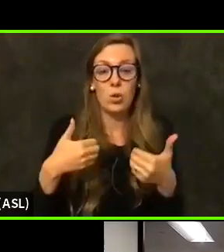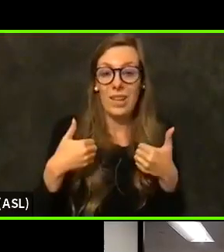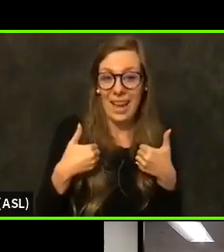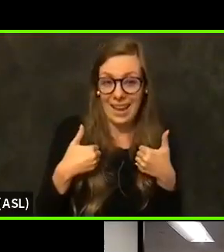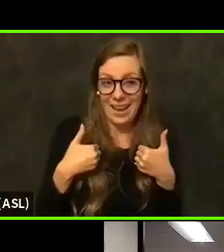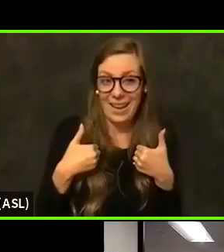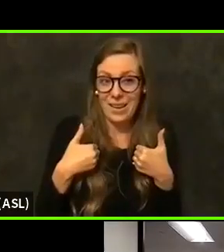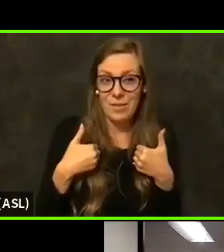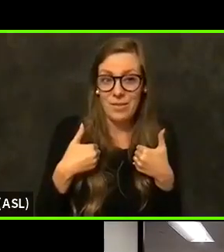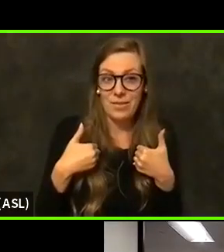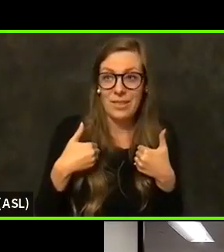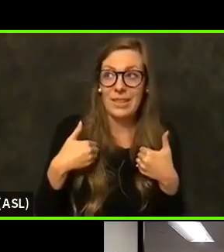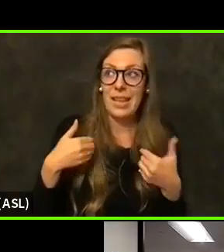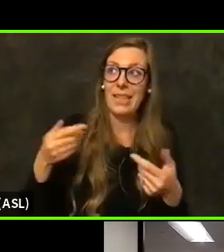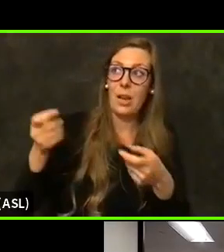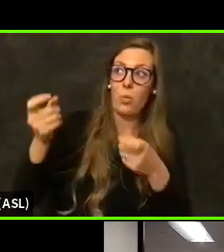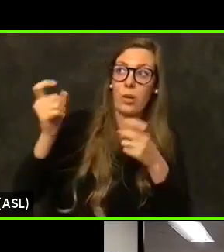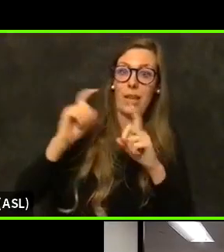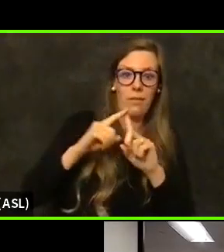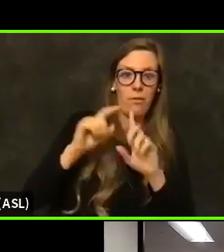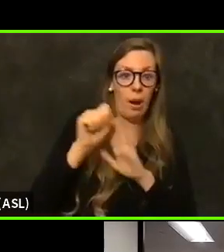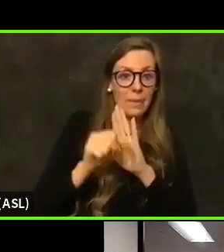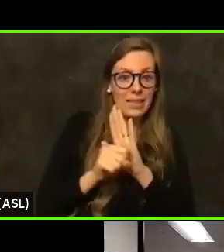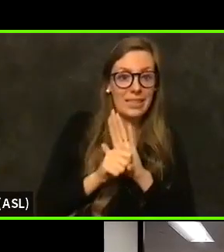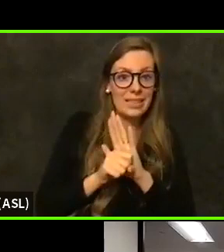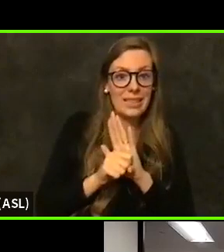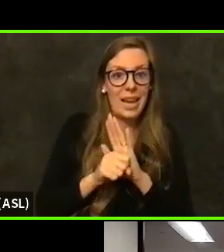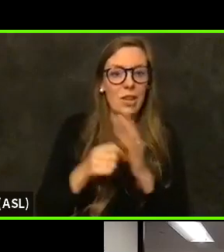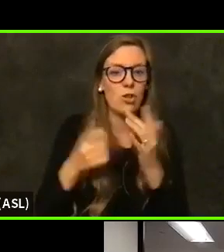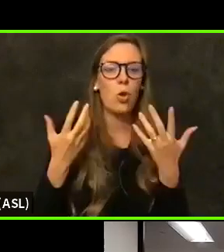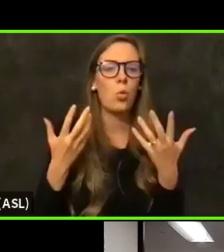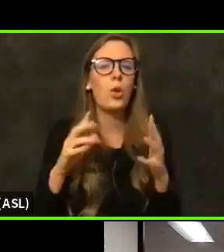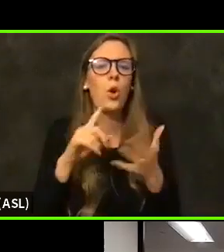So in order to avoid canceling any appointments and that disappointment that